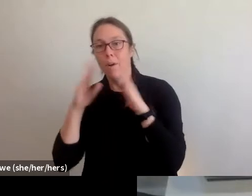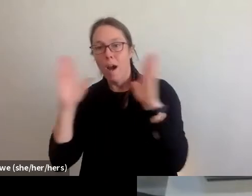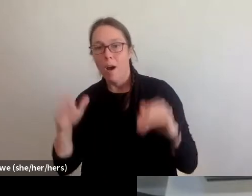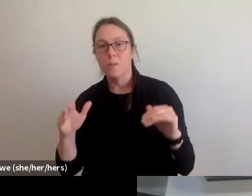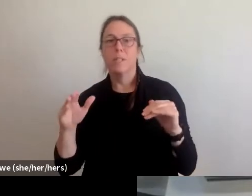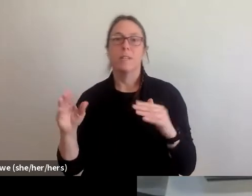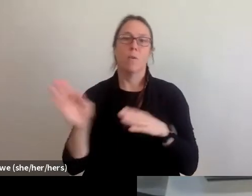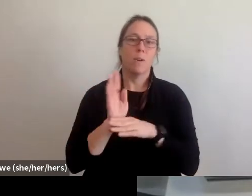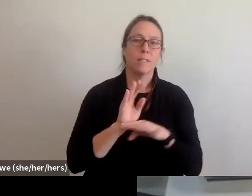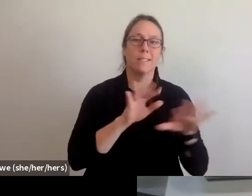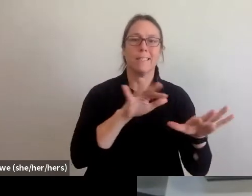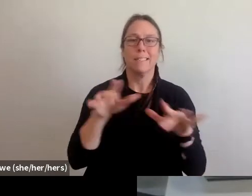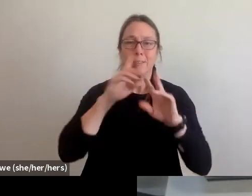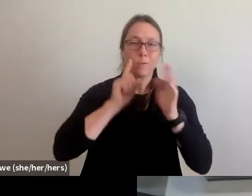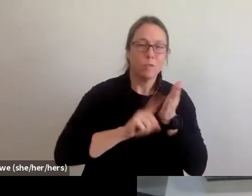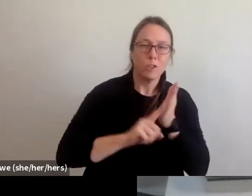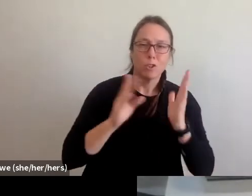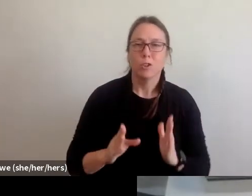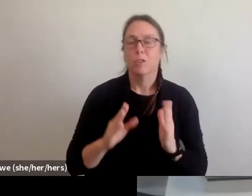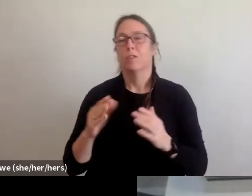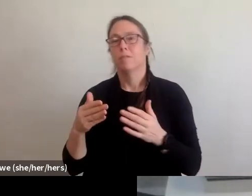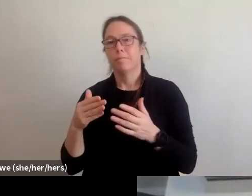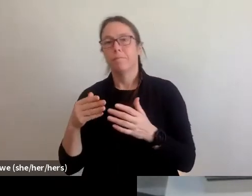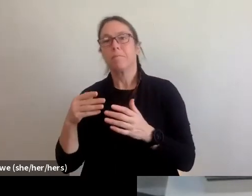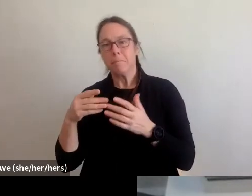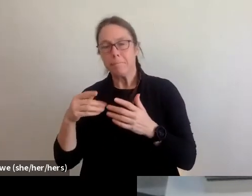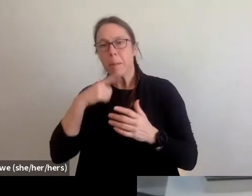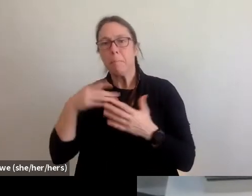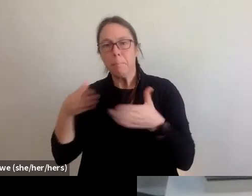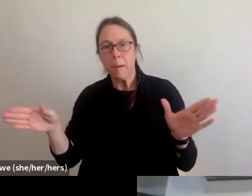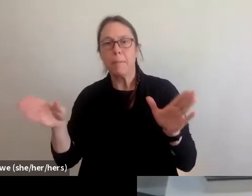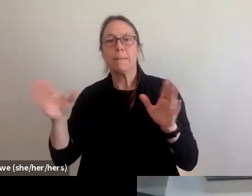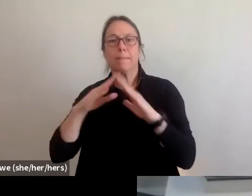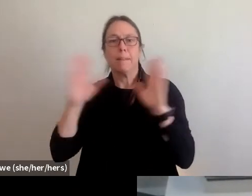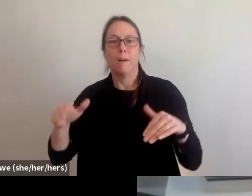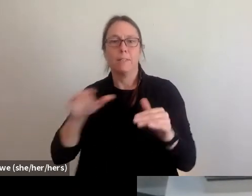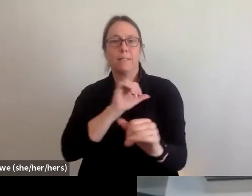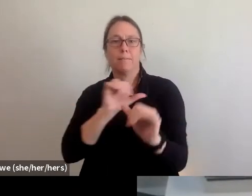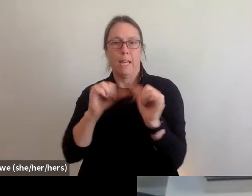public housing agencies, and the like. While our members include the spectrum